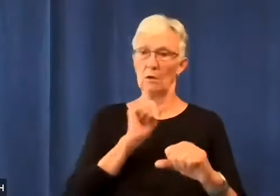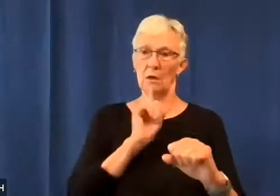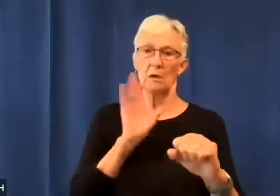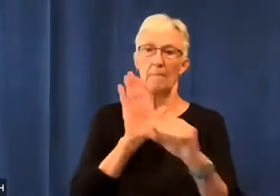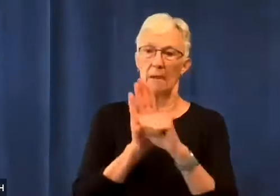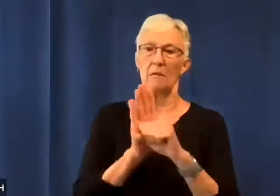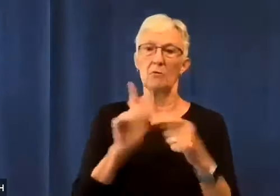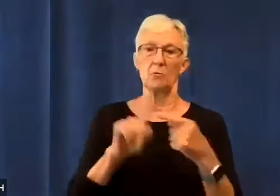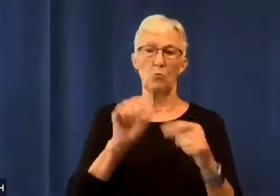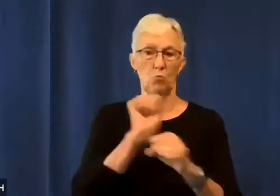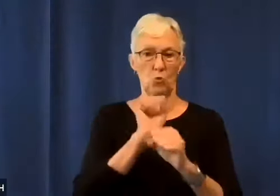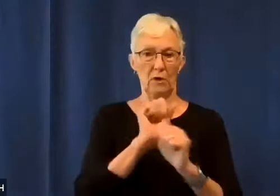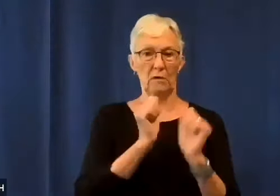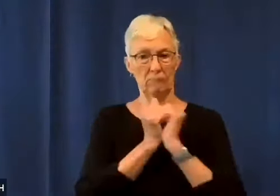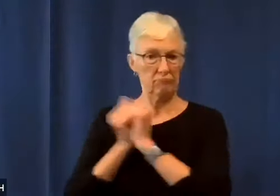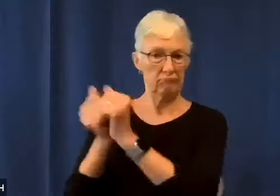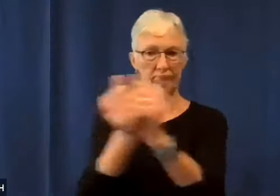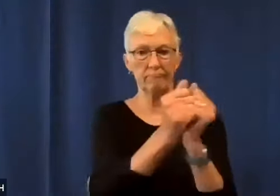We are committed to working together